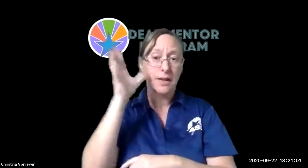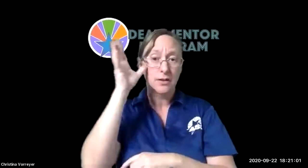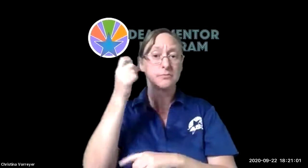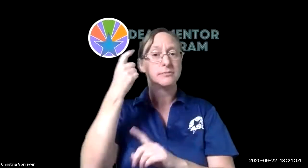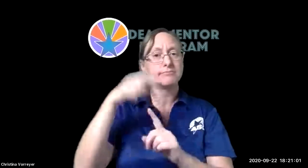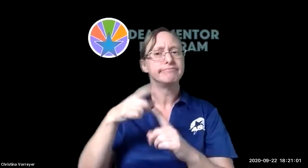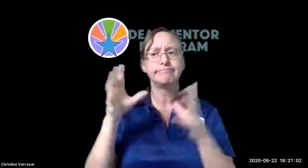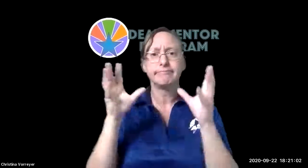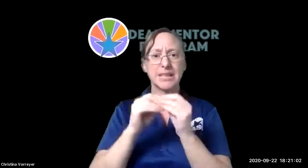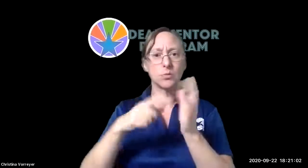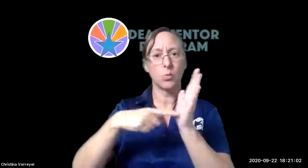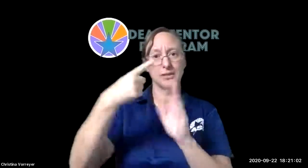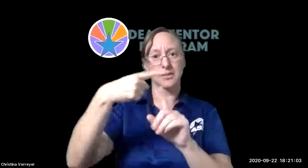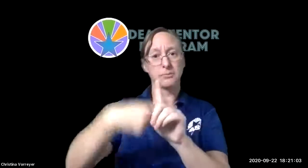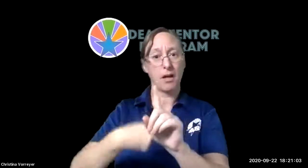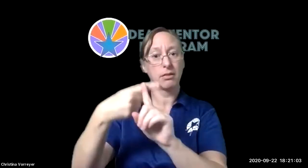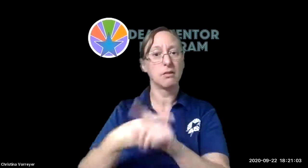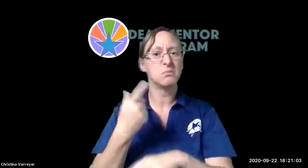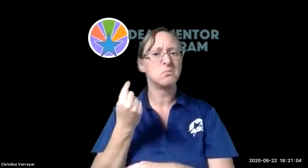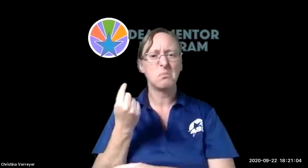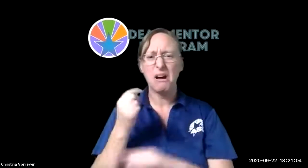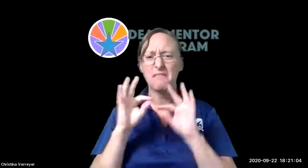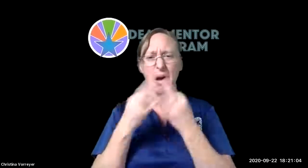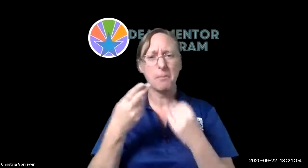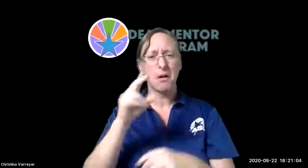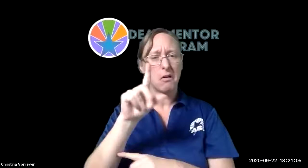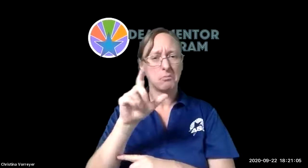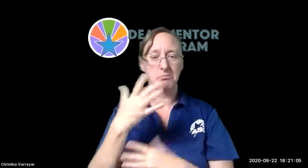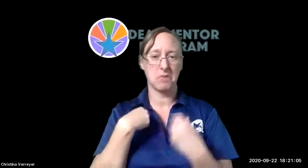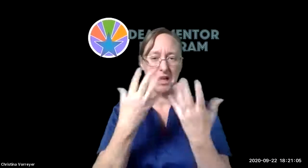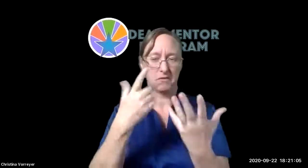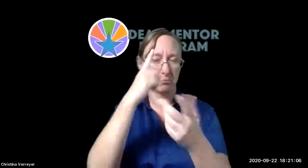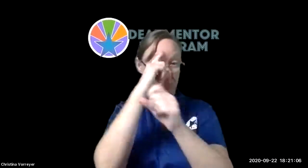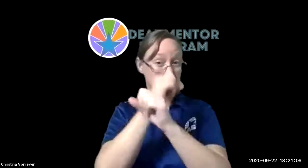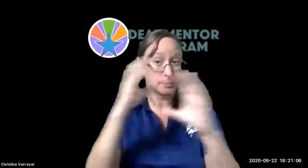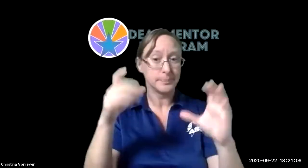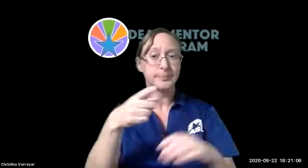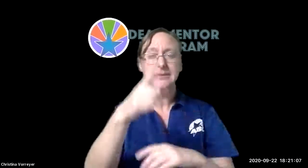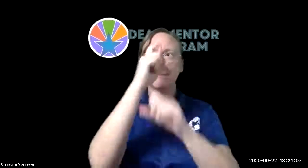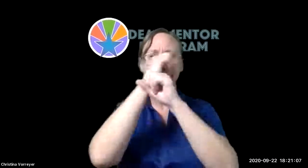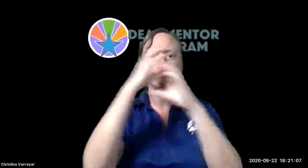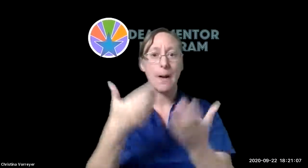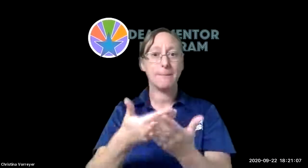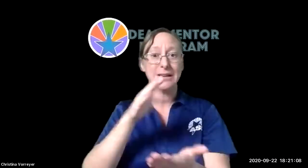that we're hosting for parents and that that's a meeting that we hold once a month